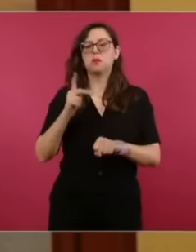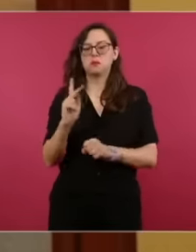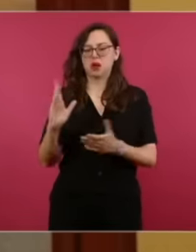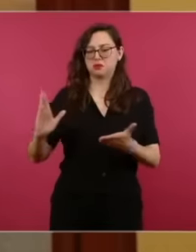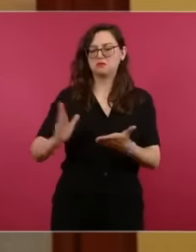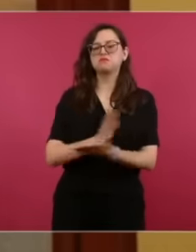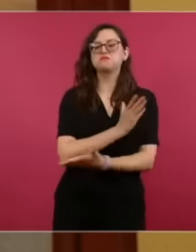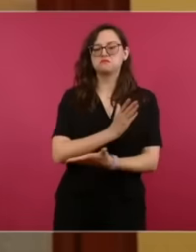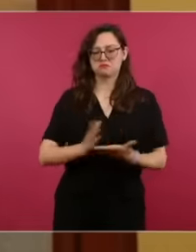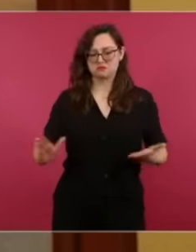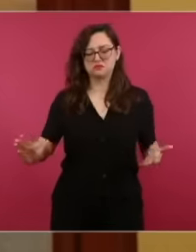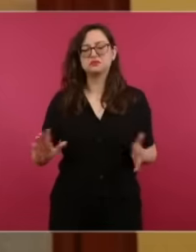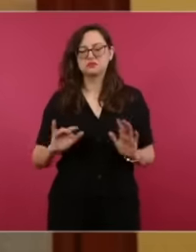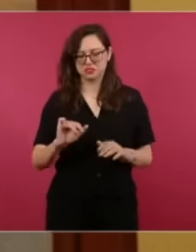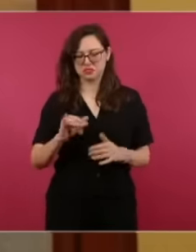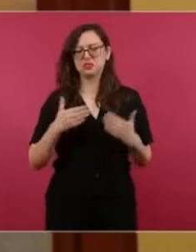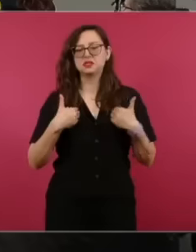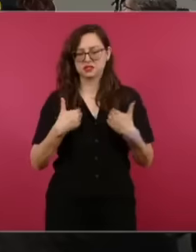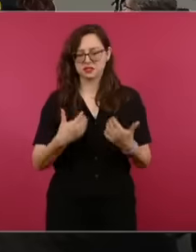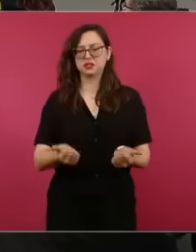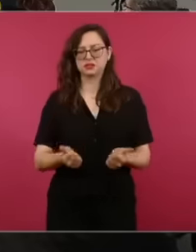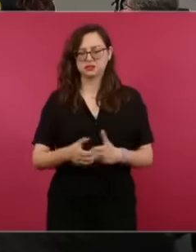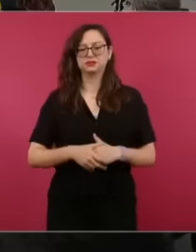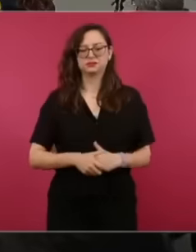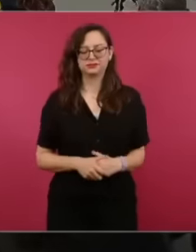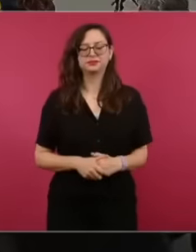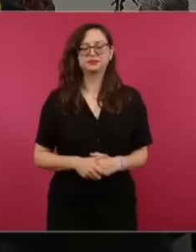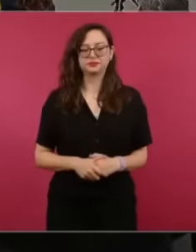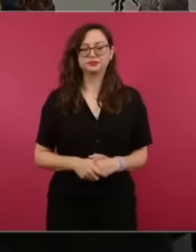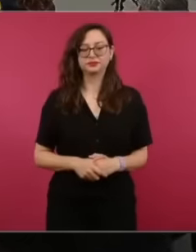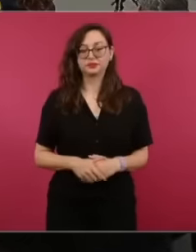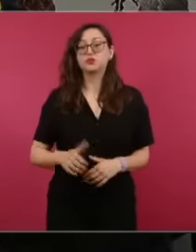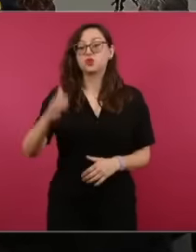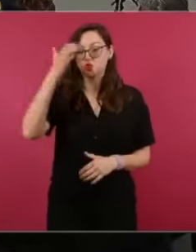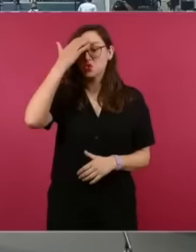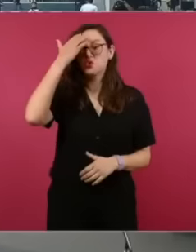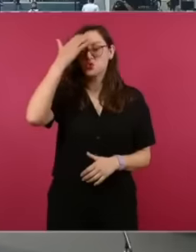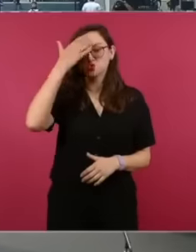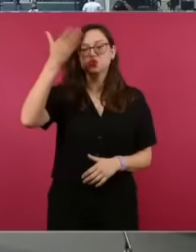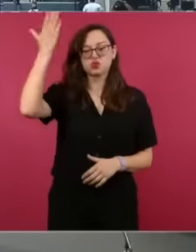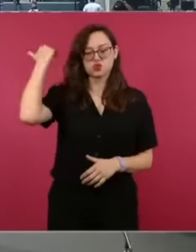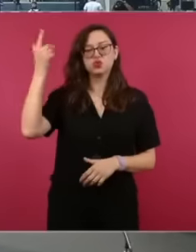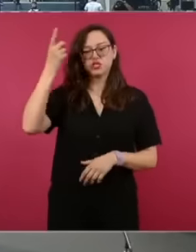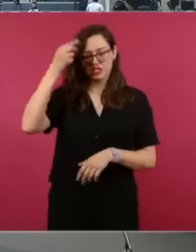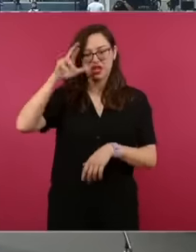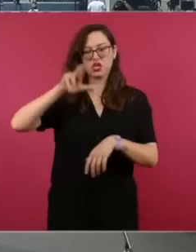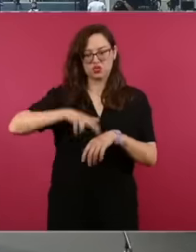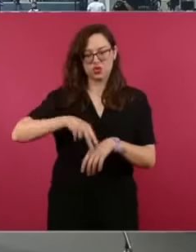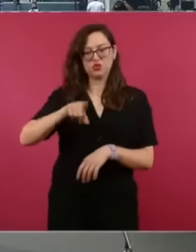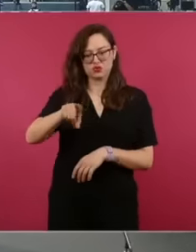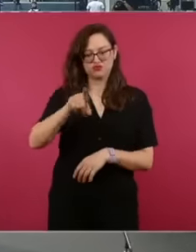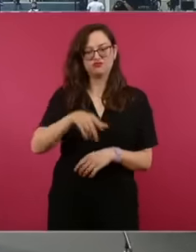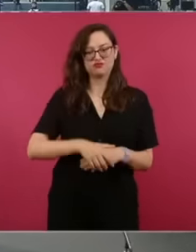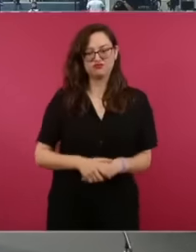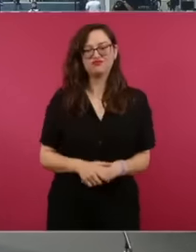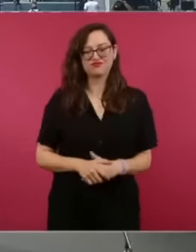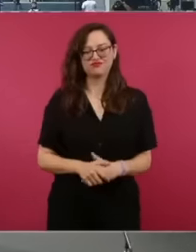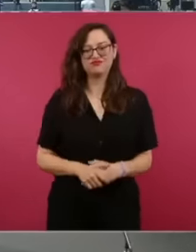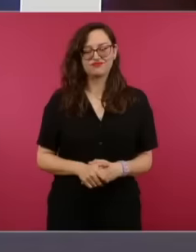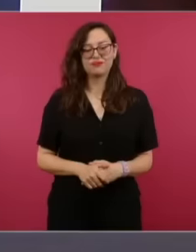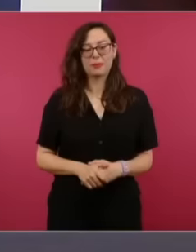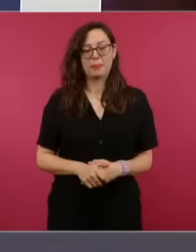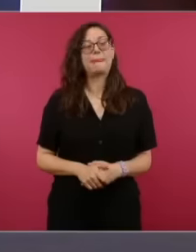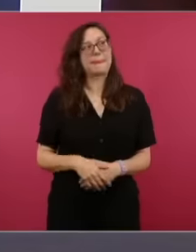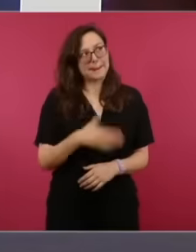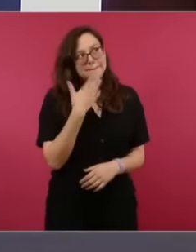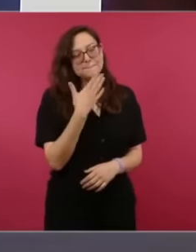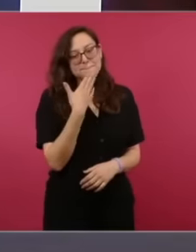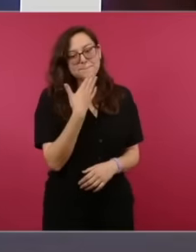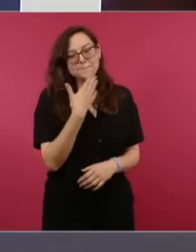is not the same company Yes, I already know that I met the director of Bloomberg in New York Oh very well, by the